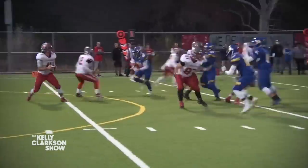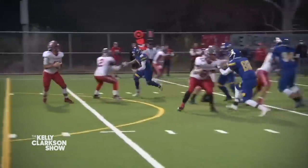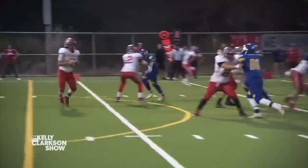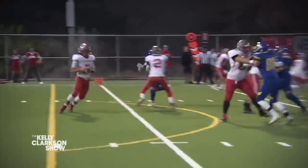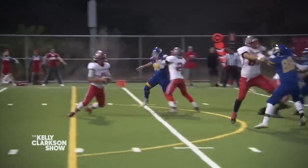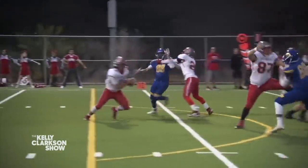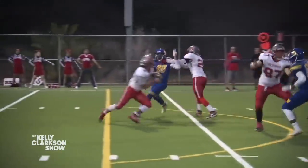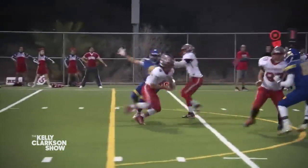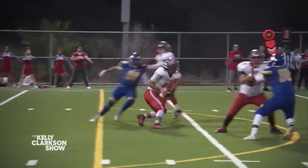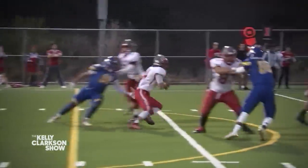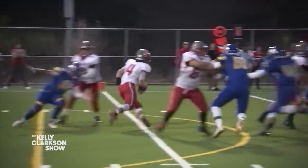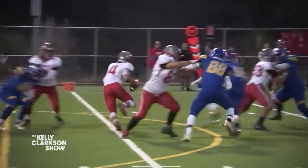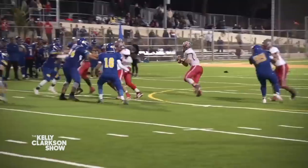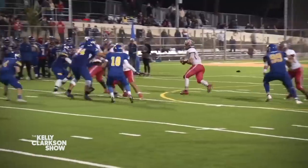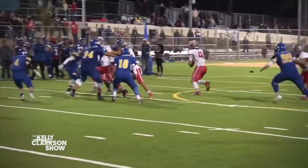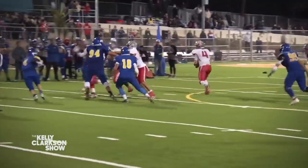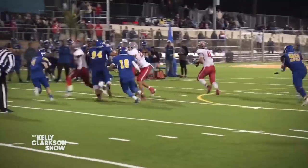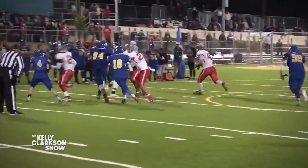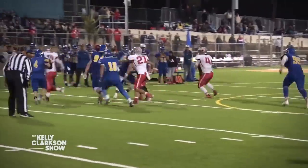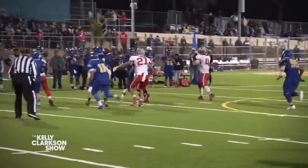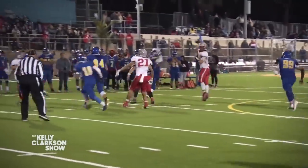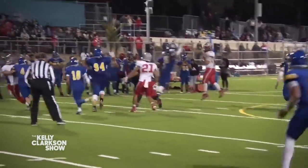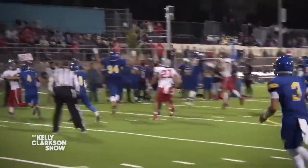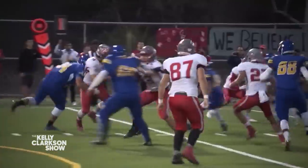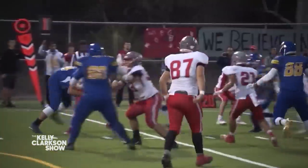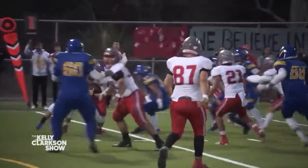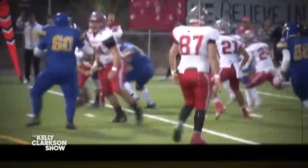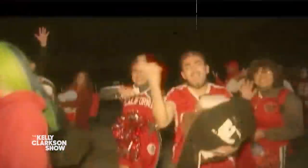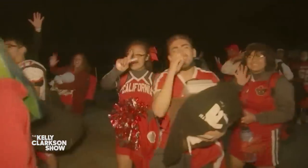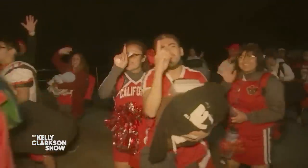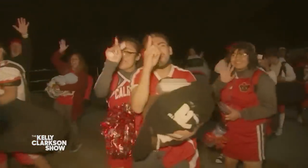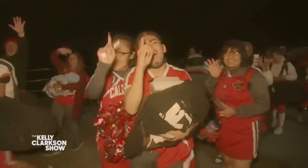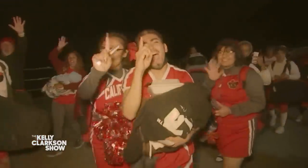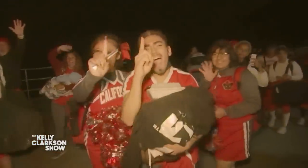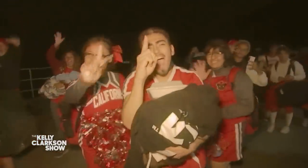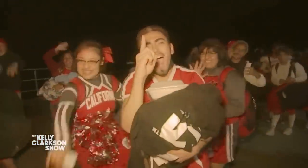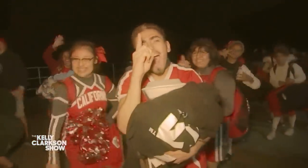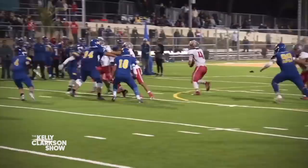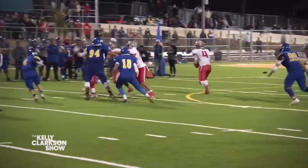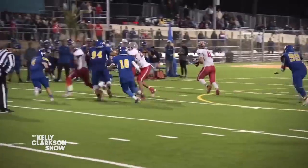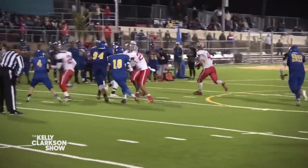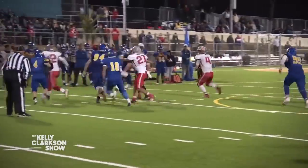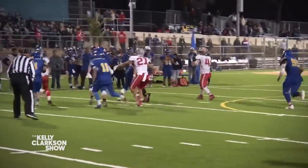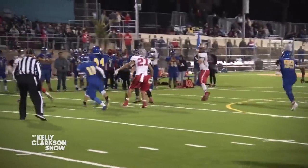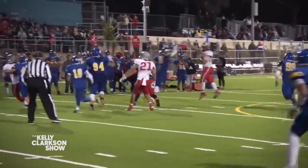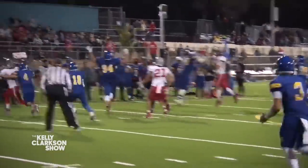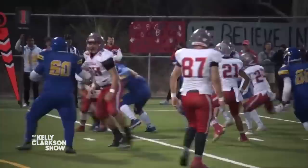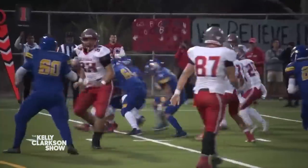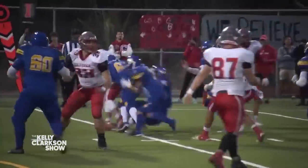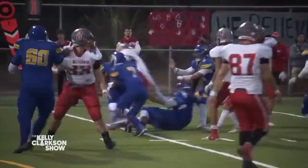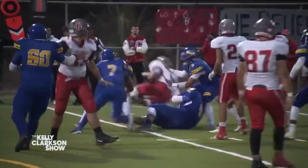This is a team whose heart and soul has won them a place in the hearts of their community. In fact, this team of all-deaf players